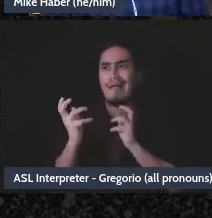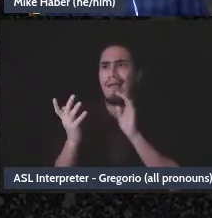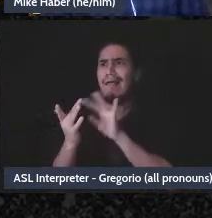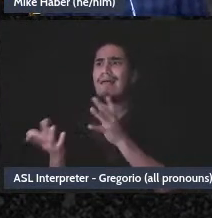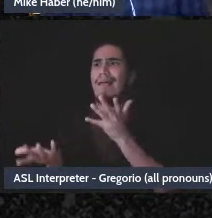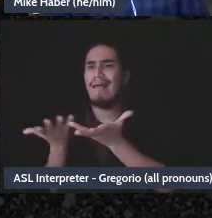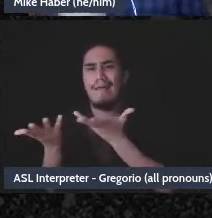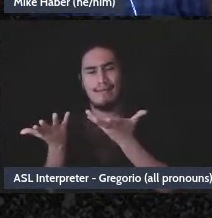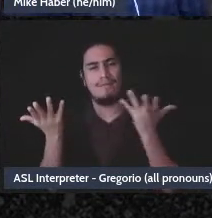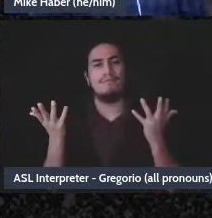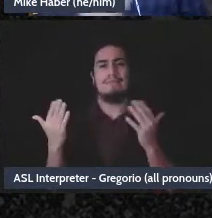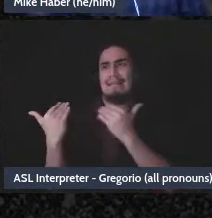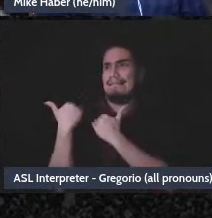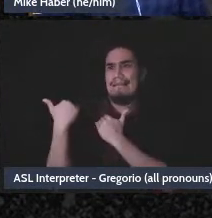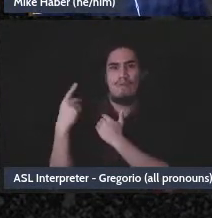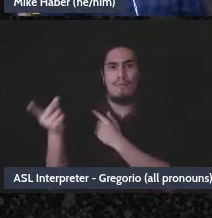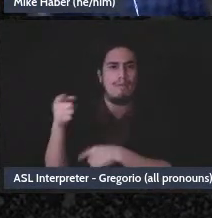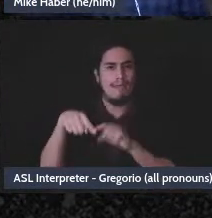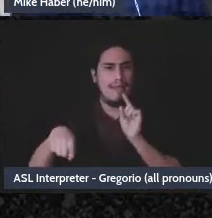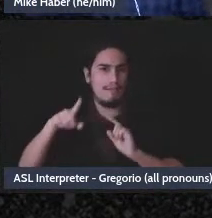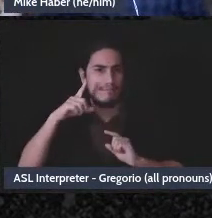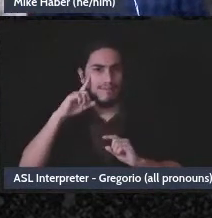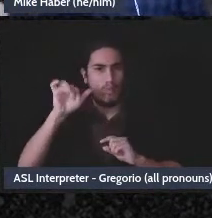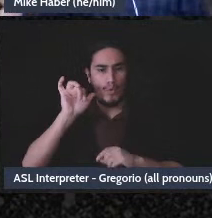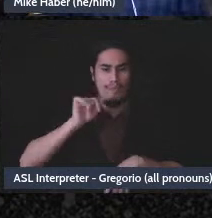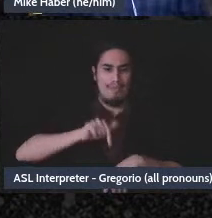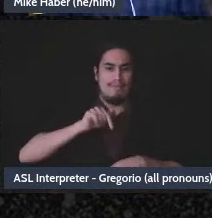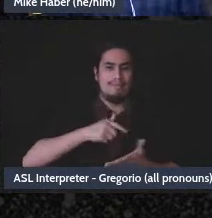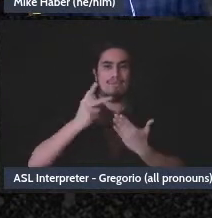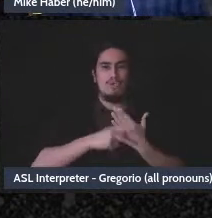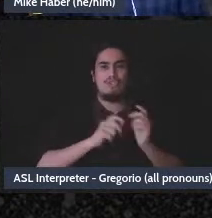hold them accountable to keep your project going if you're kind of reliant on that one person.